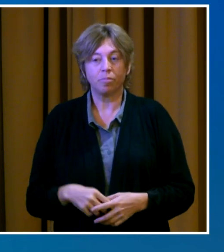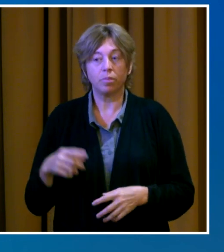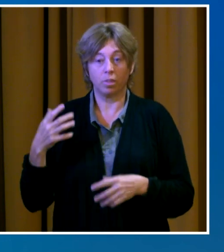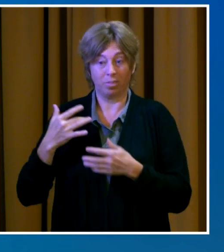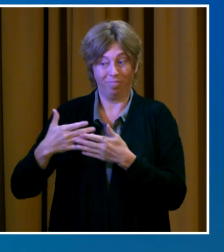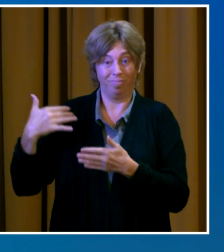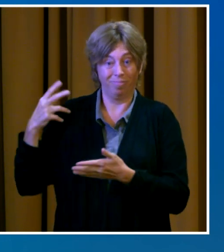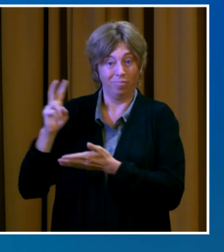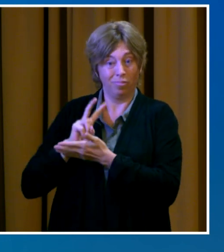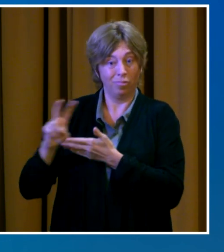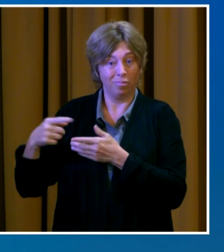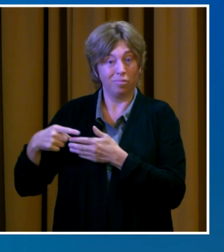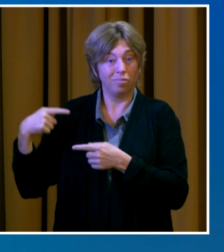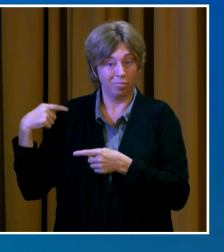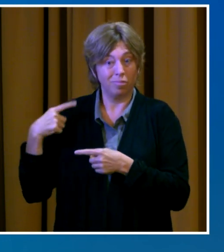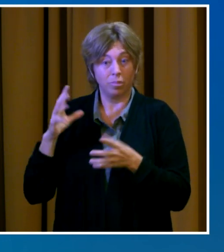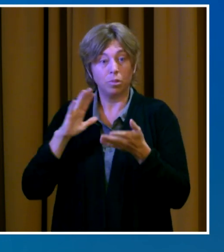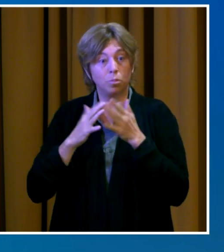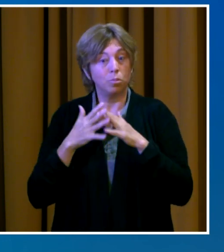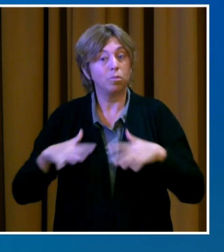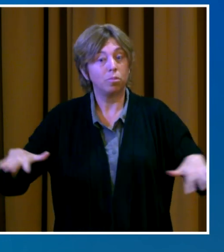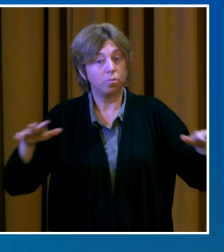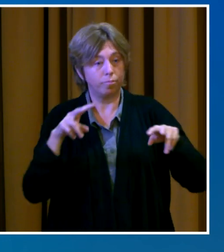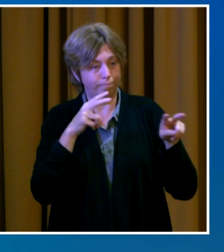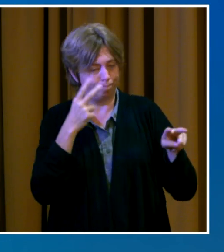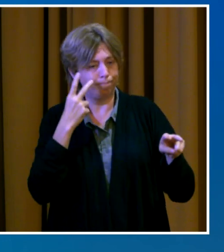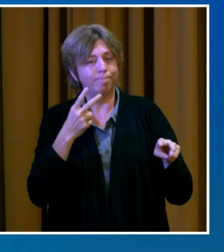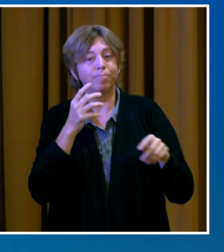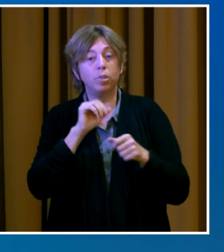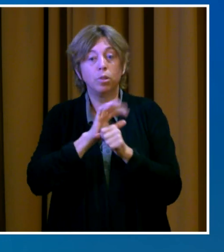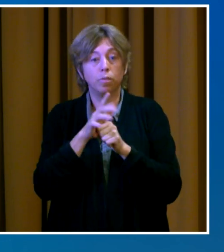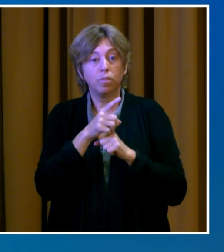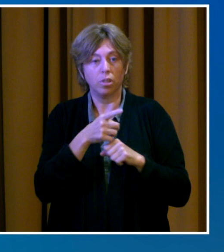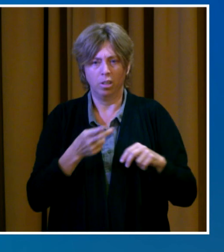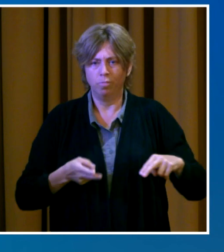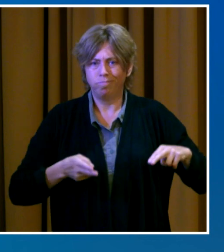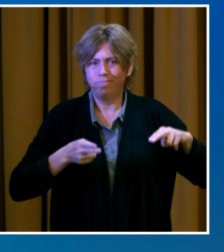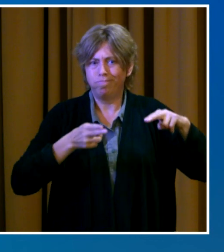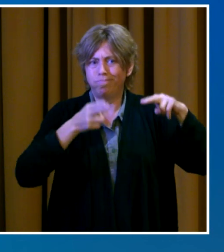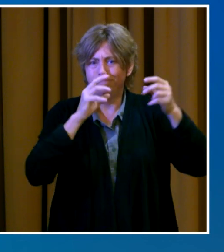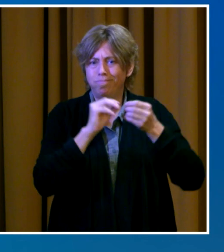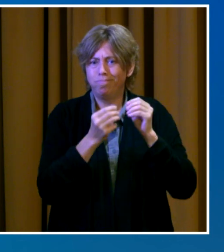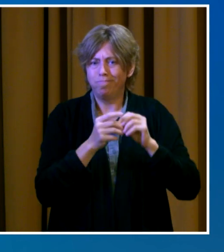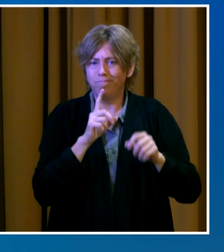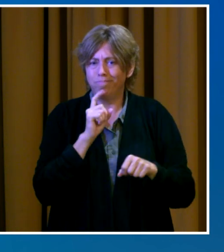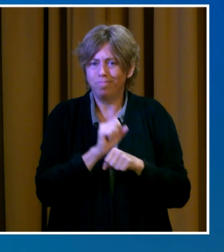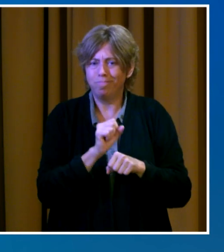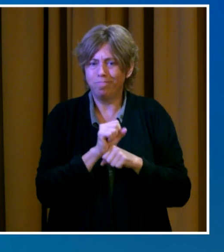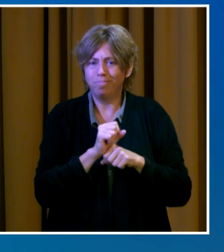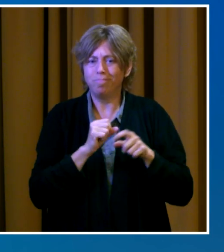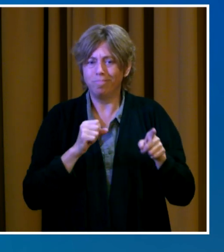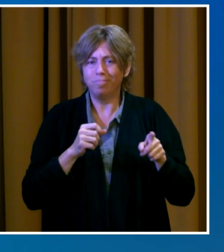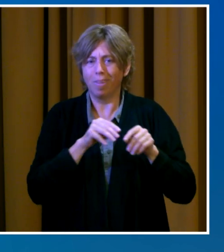the positive COVID-19 cases as the highly contagious Delta variant continues to spread.